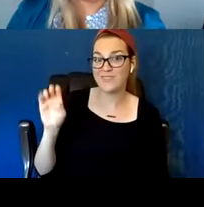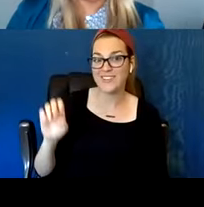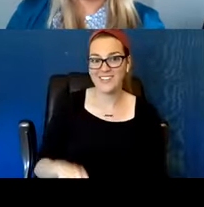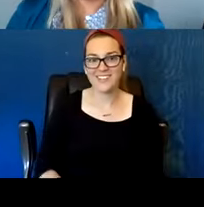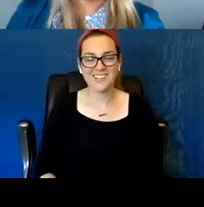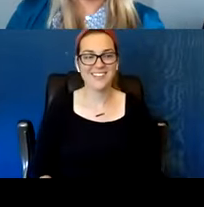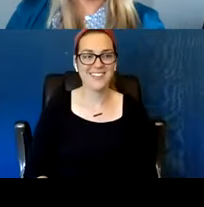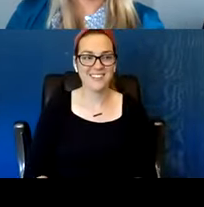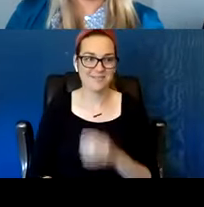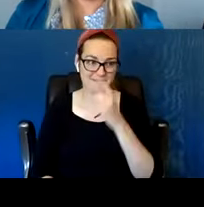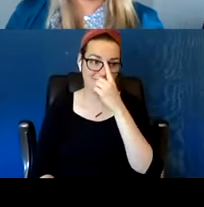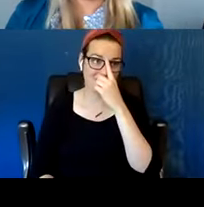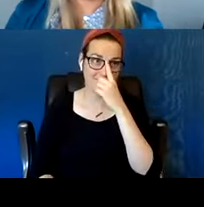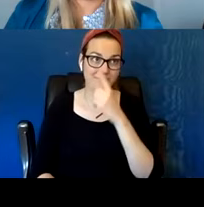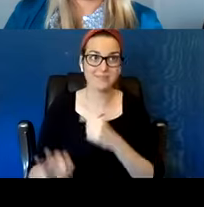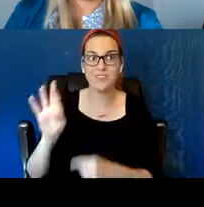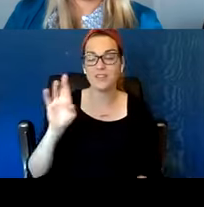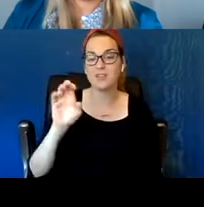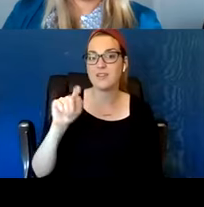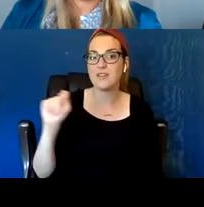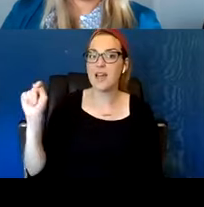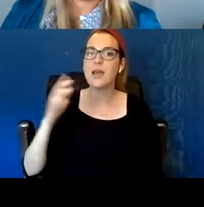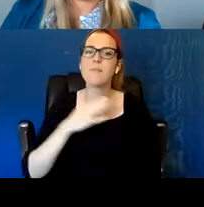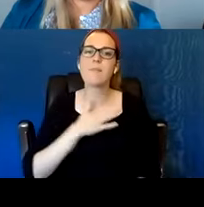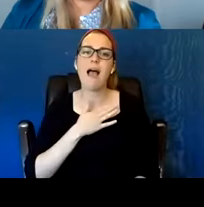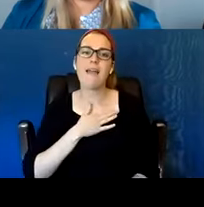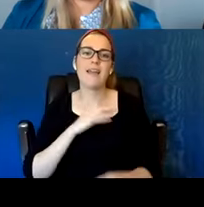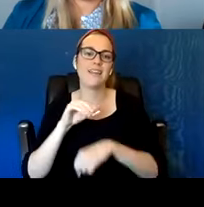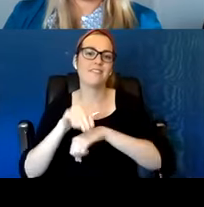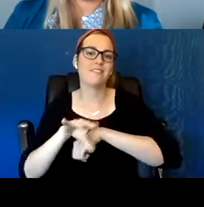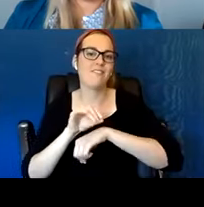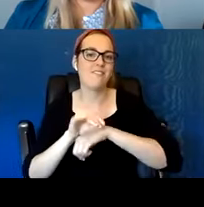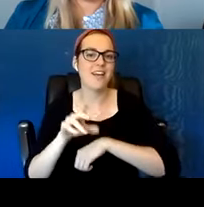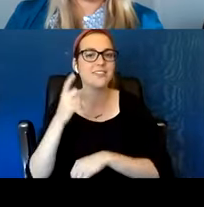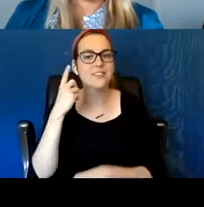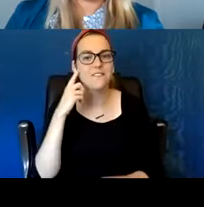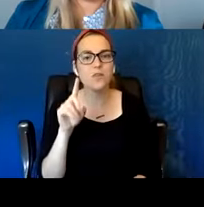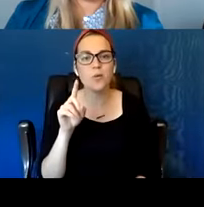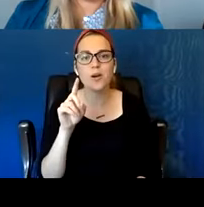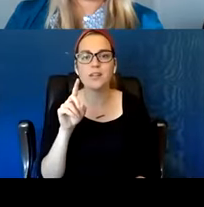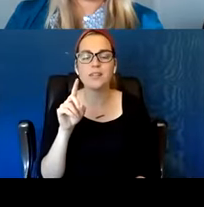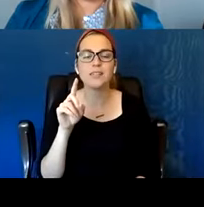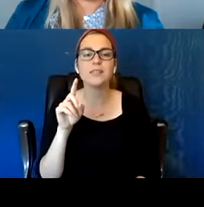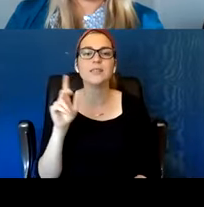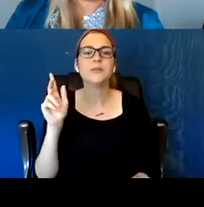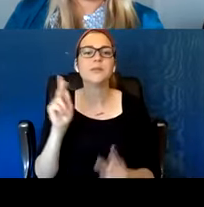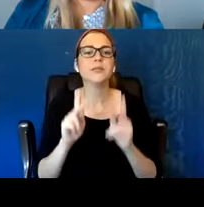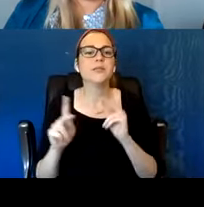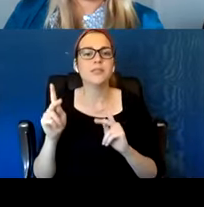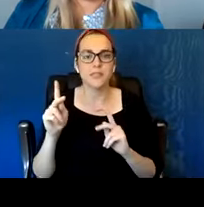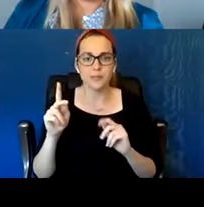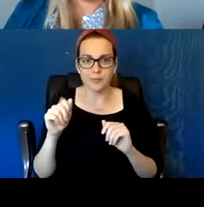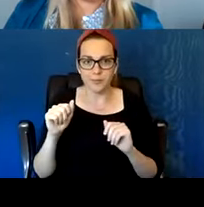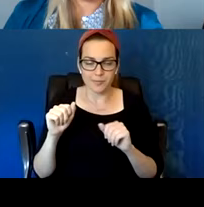My advice for new clinicians. And I'll take just the medical side of it